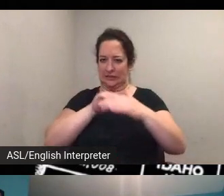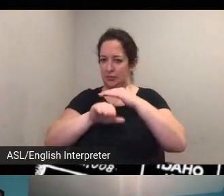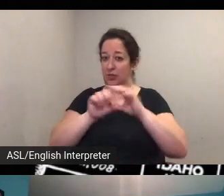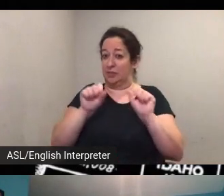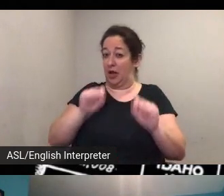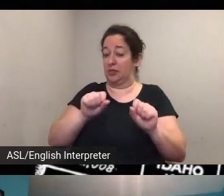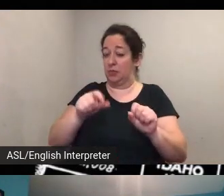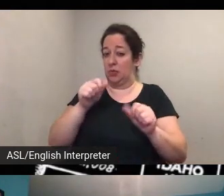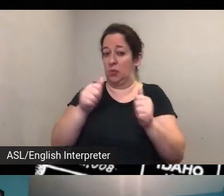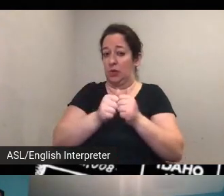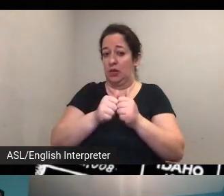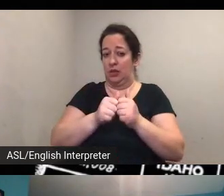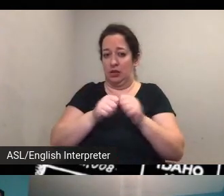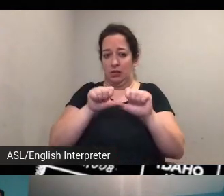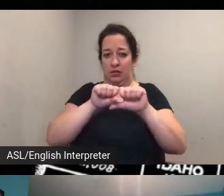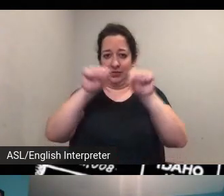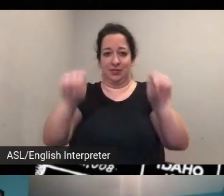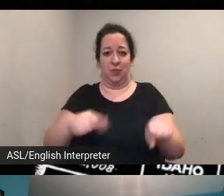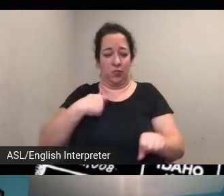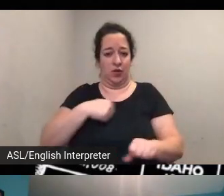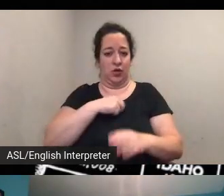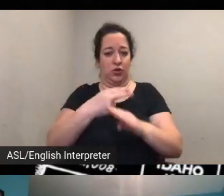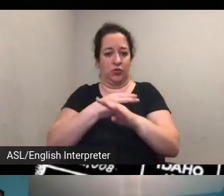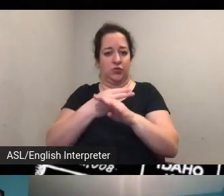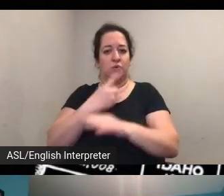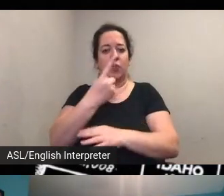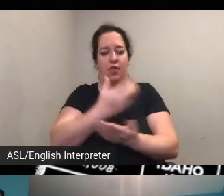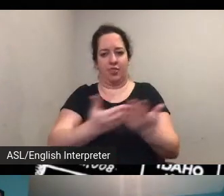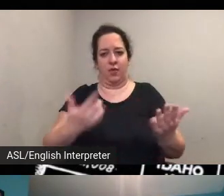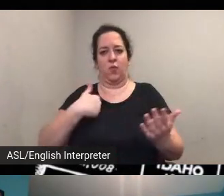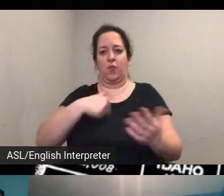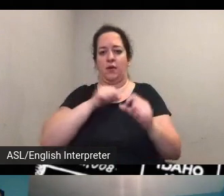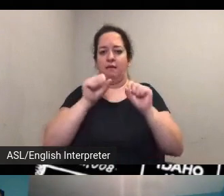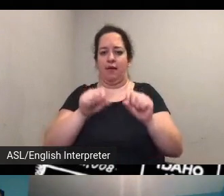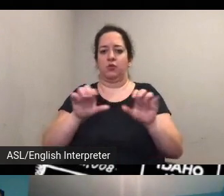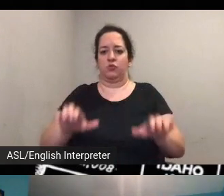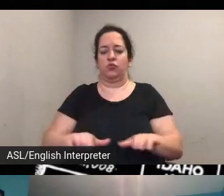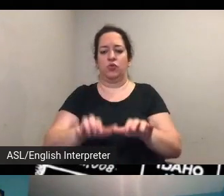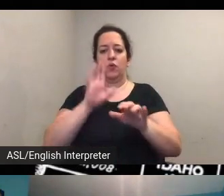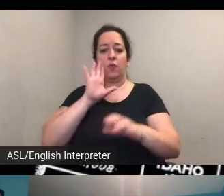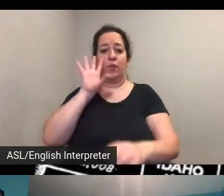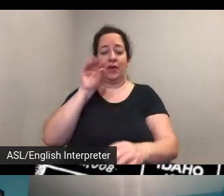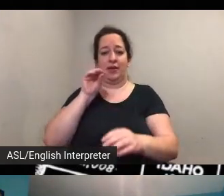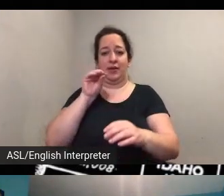so one thing that we can do is when we insert the or the different components